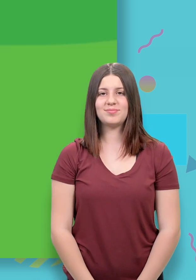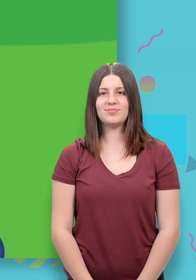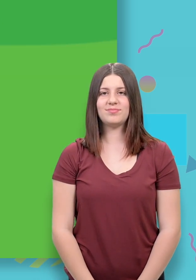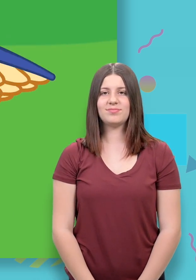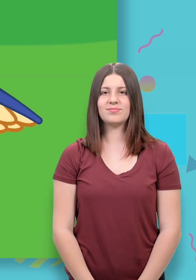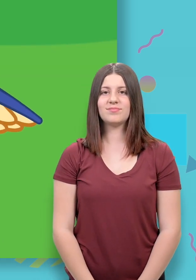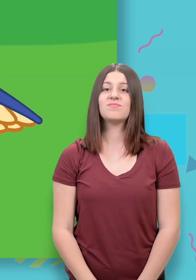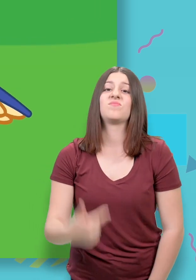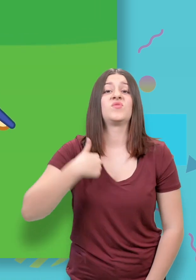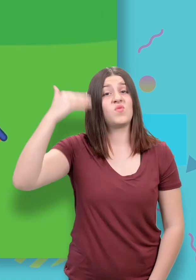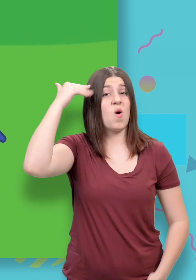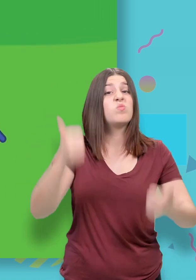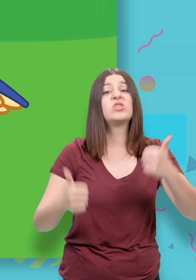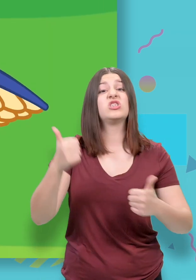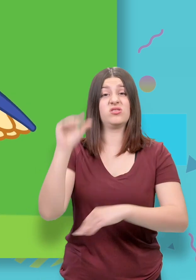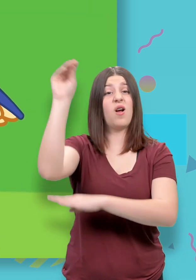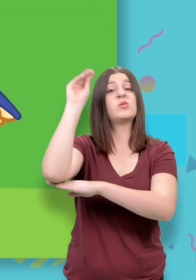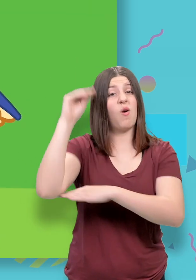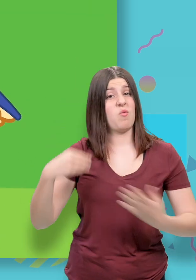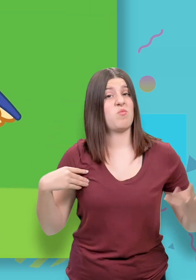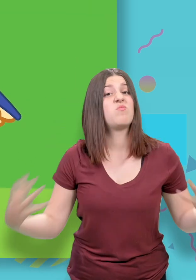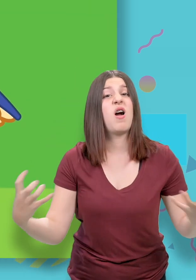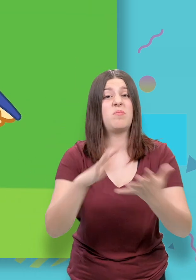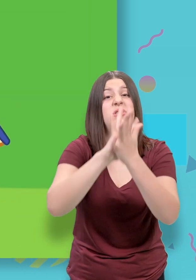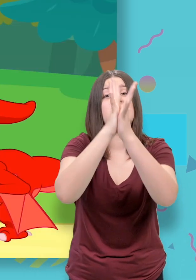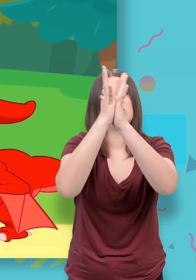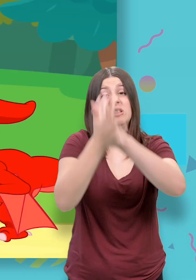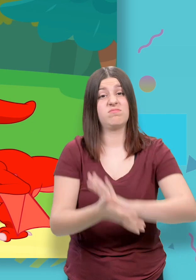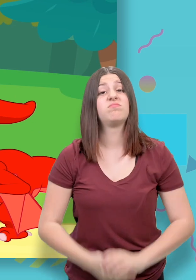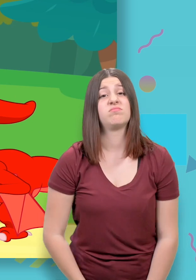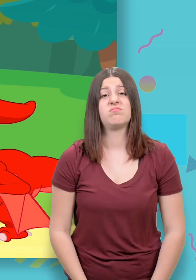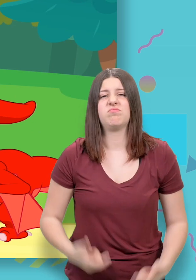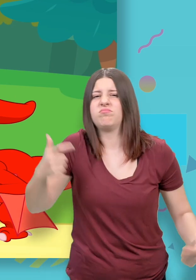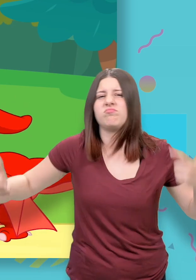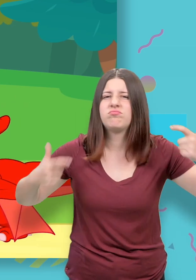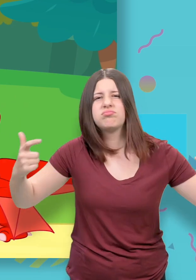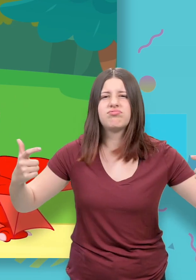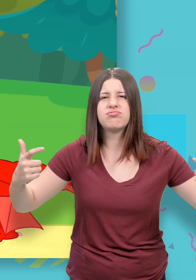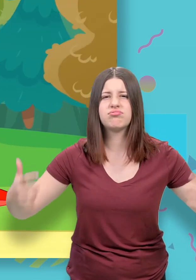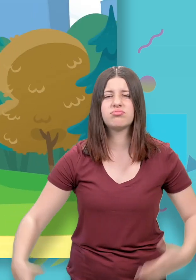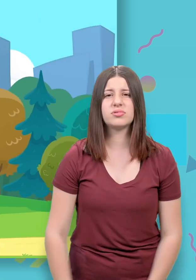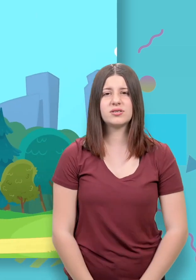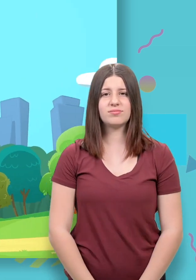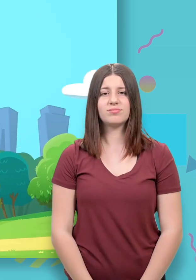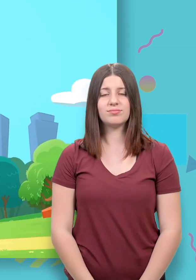I know which dinosaur I want to be, the biggest of them all! [transformation sound]